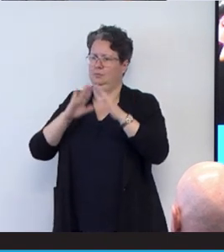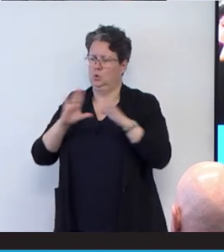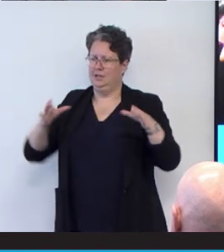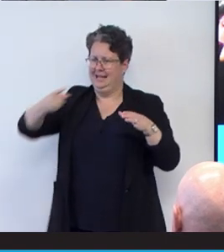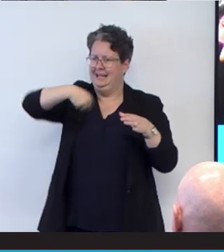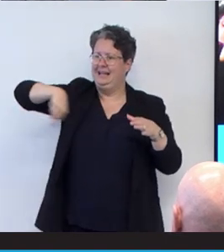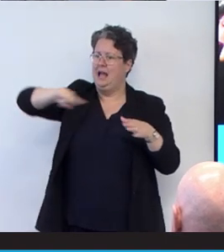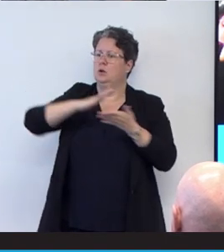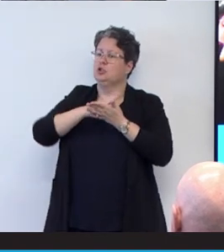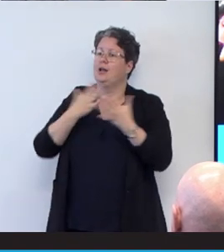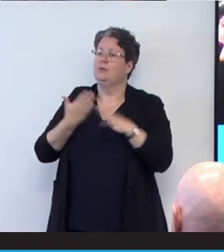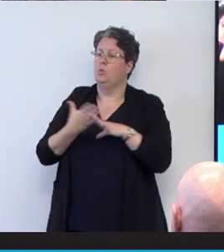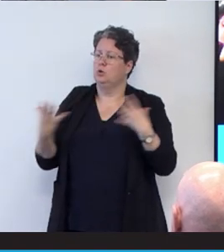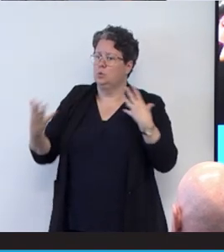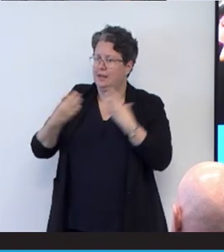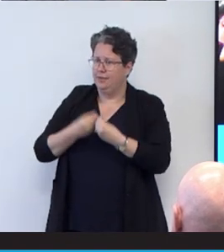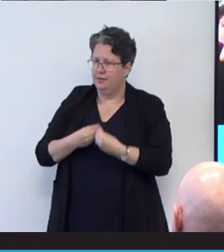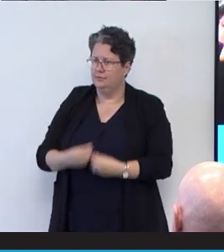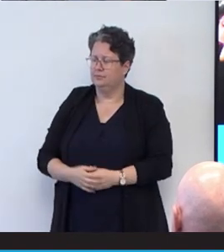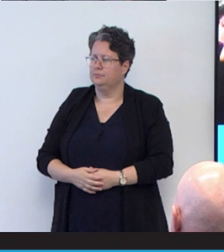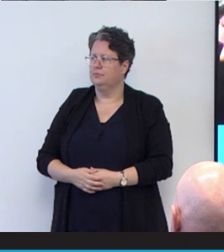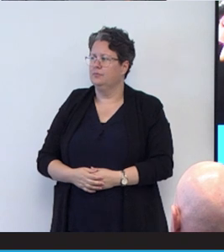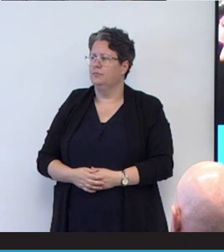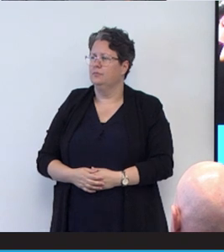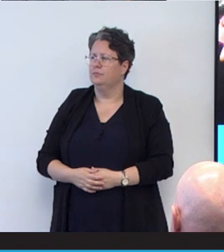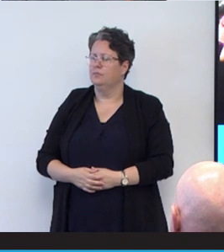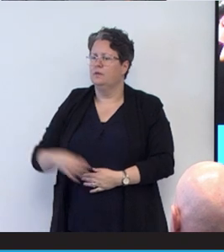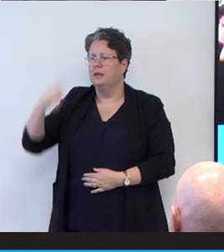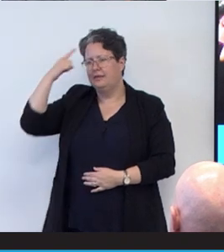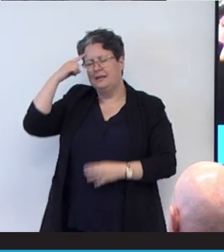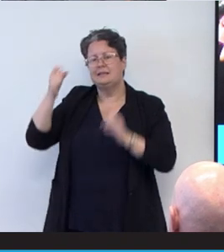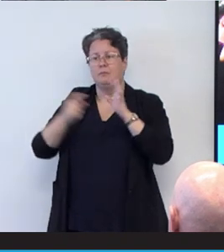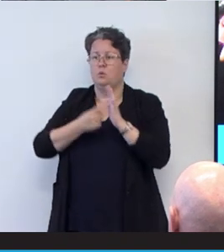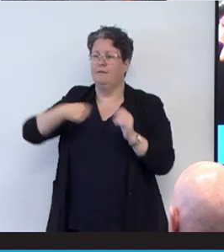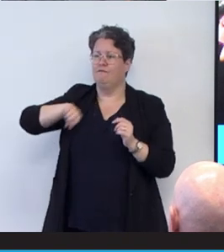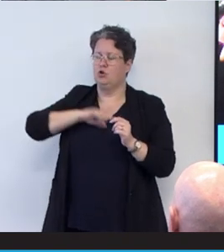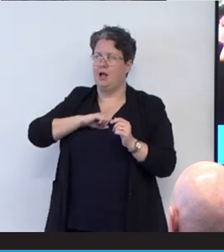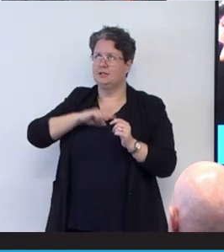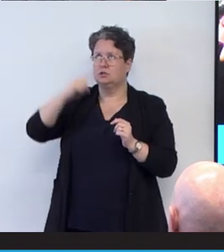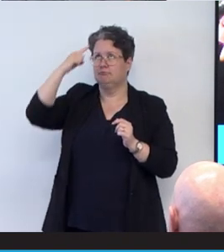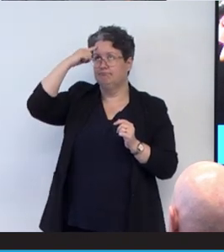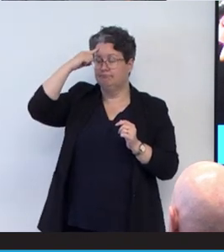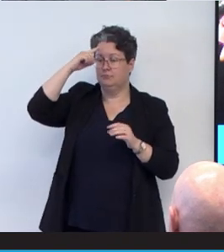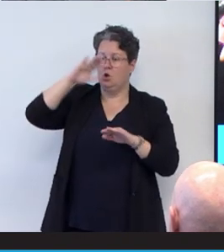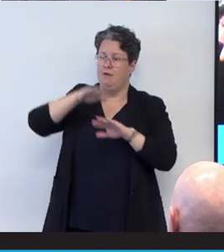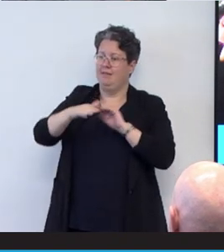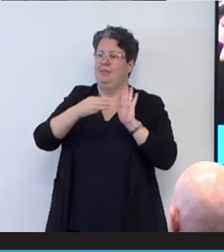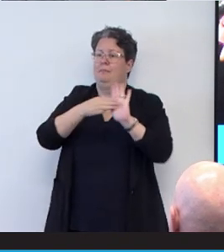together, I think it's important for us to spare a thought for the many millions around the world who